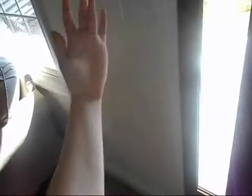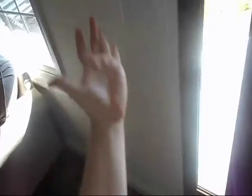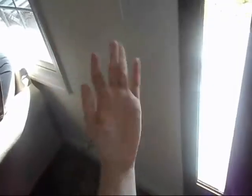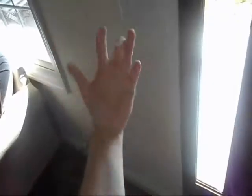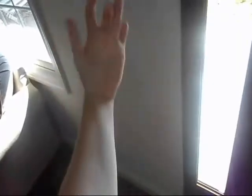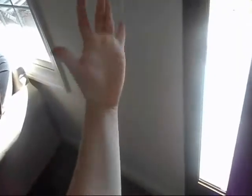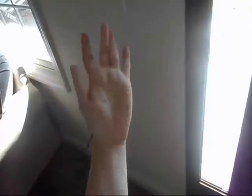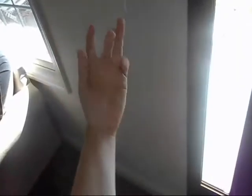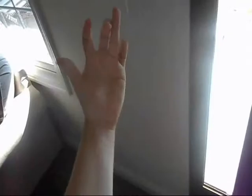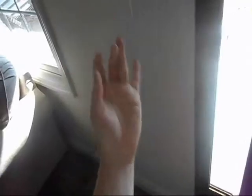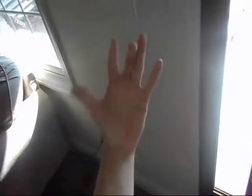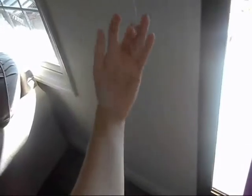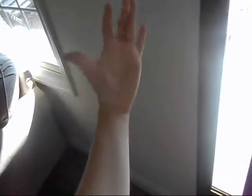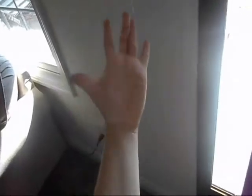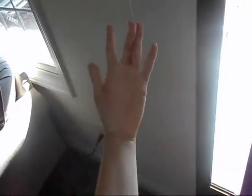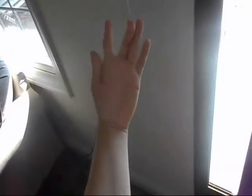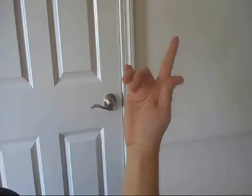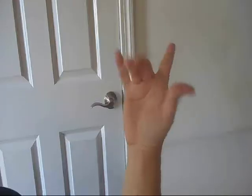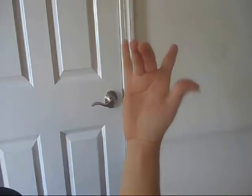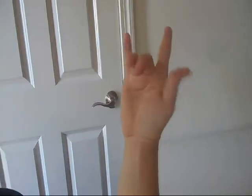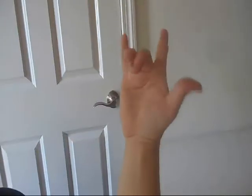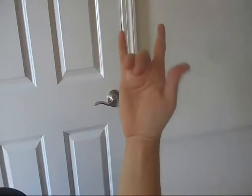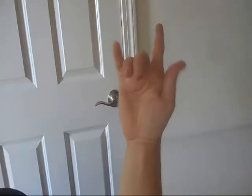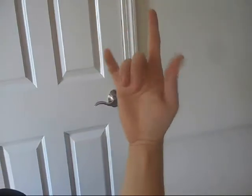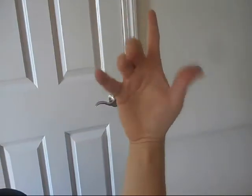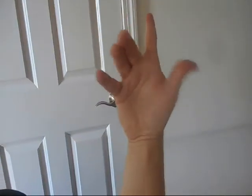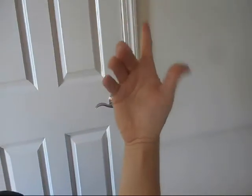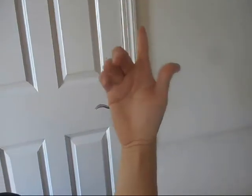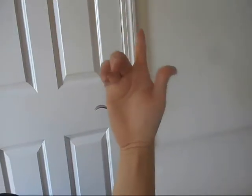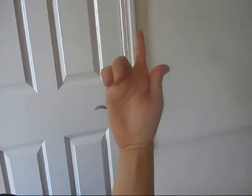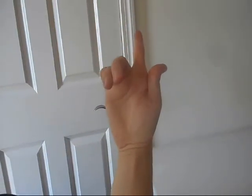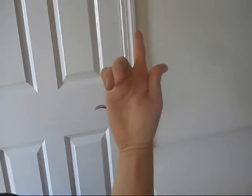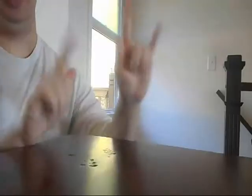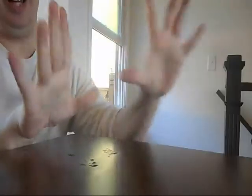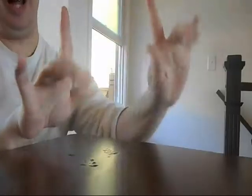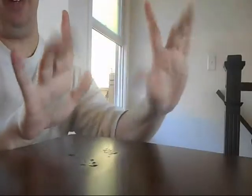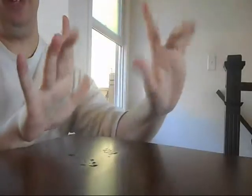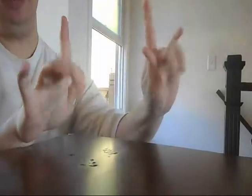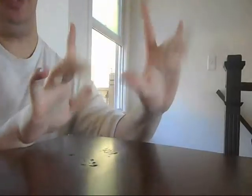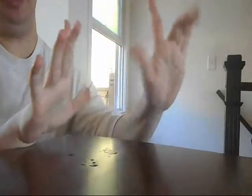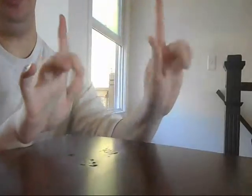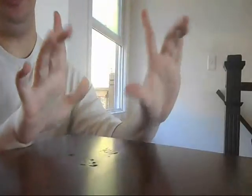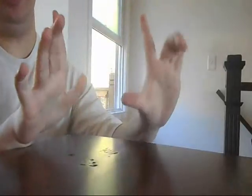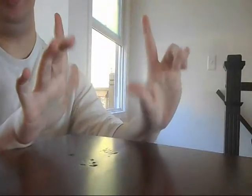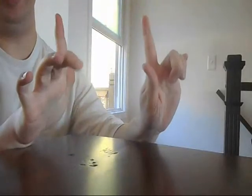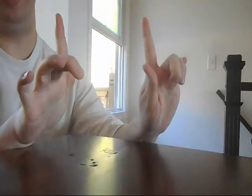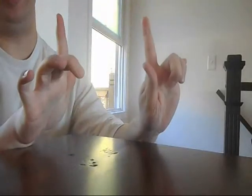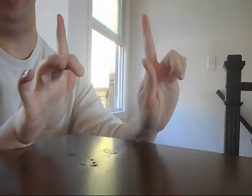(Pinky): What a Sight, For A Finger-Eye! (Steven): We're Glad You Could Make It! (Jake & Al): Salutations!